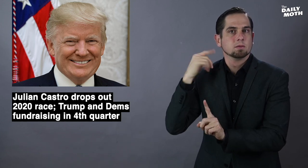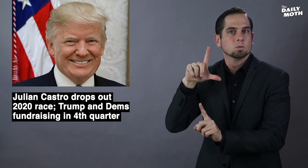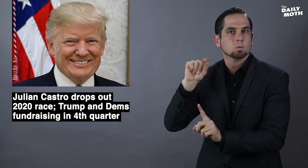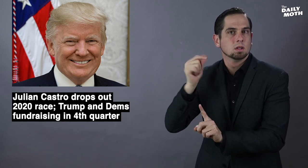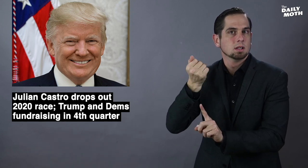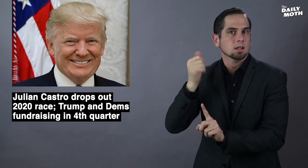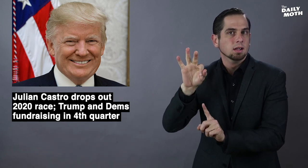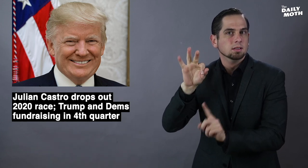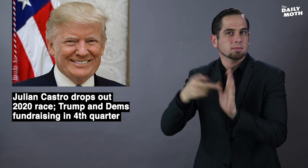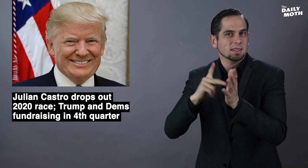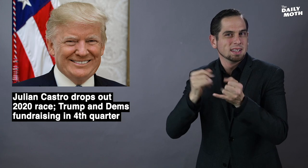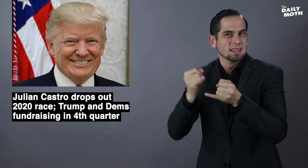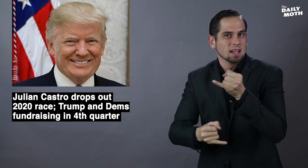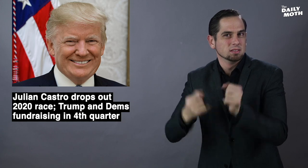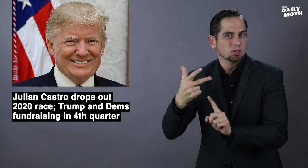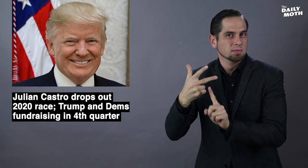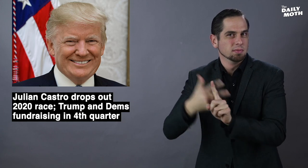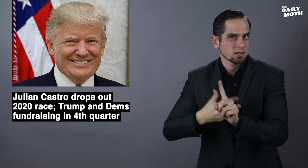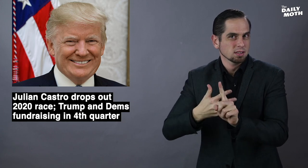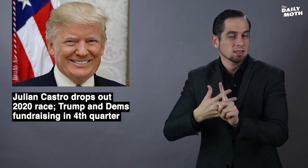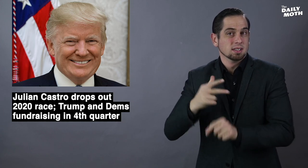of 2019 (the last three months).